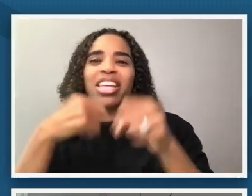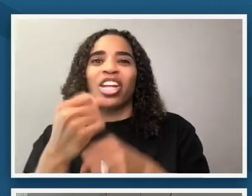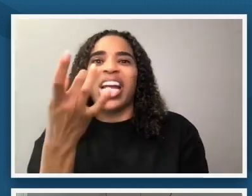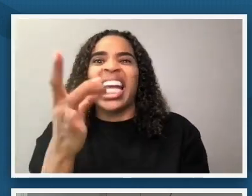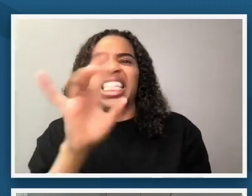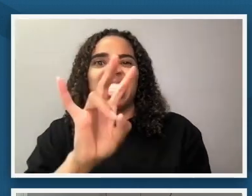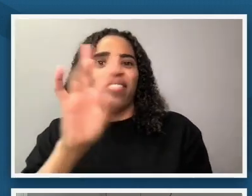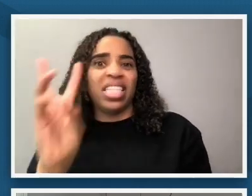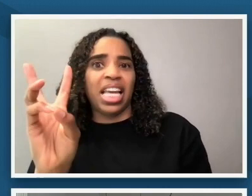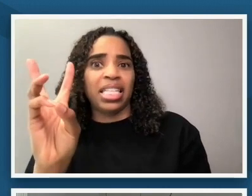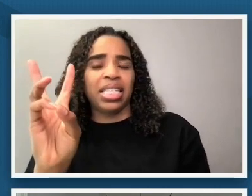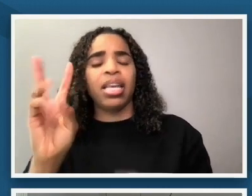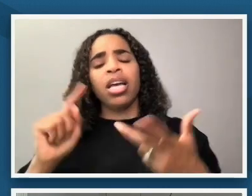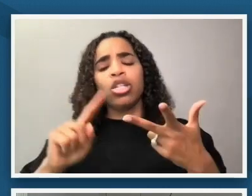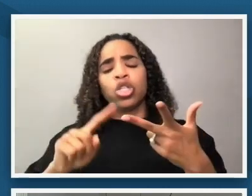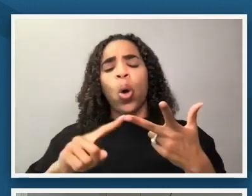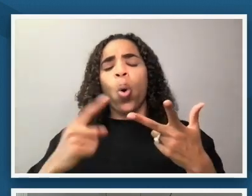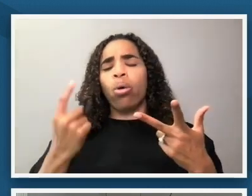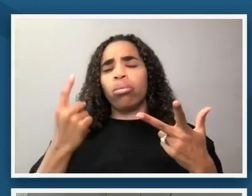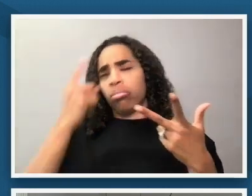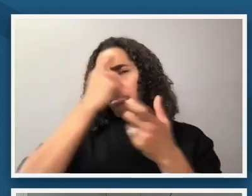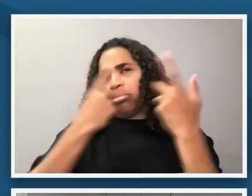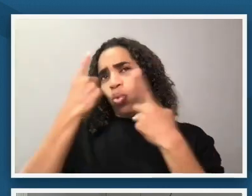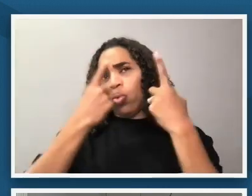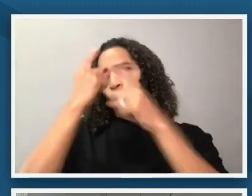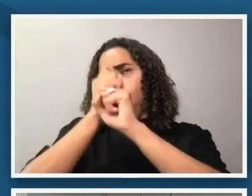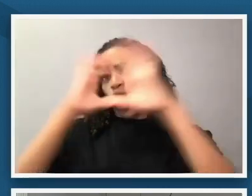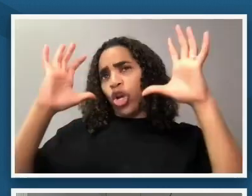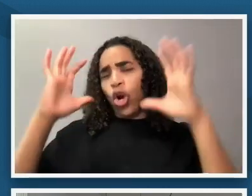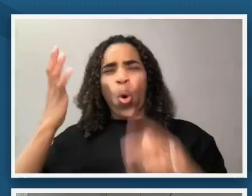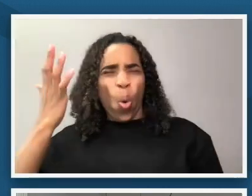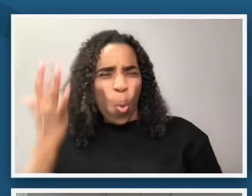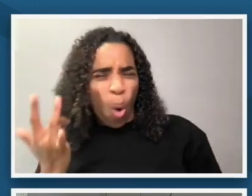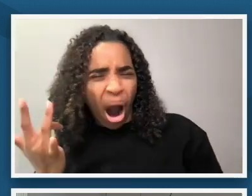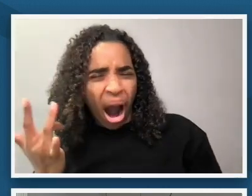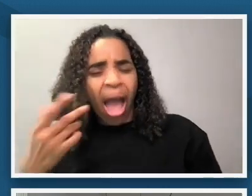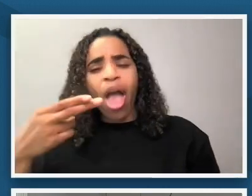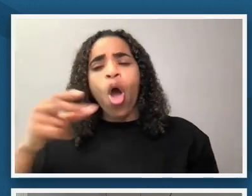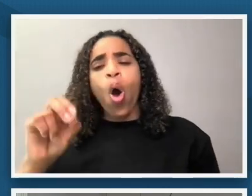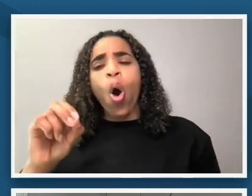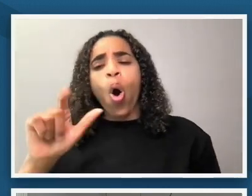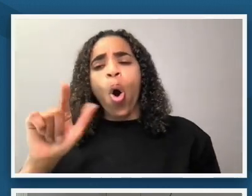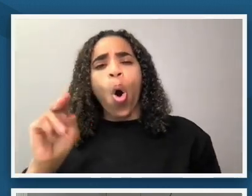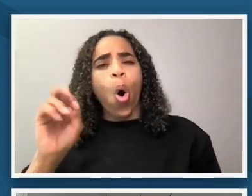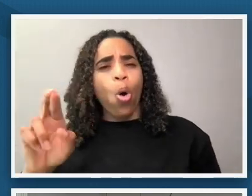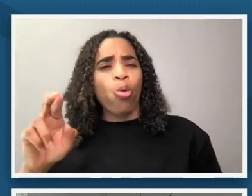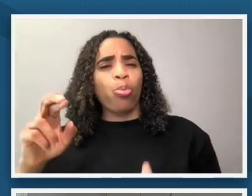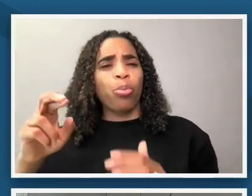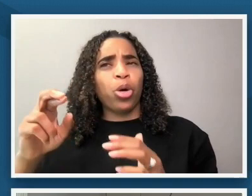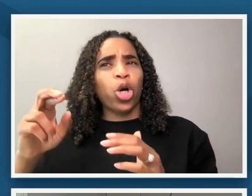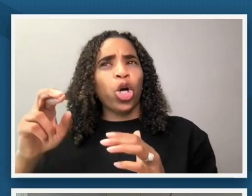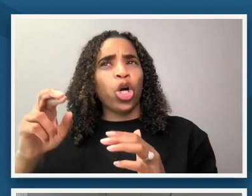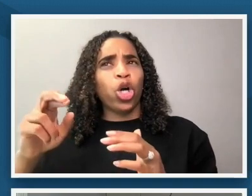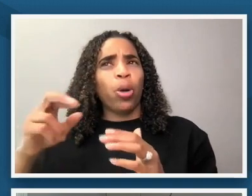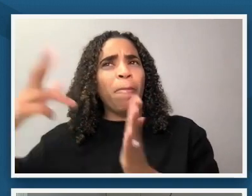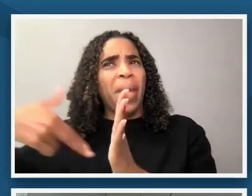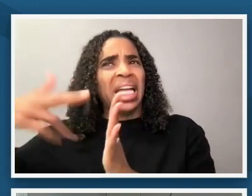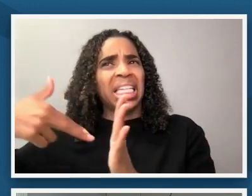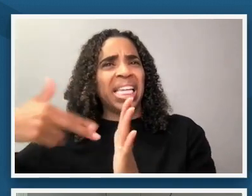pose a wonder is why would homer make this particular painting during